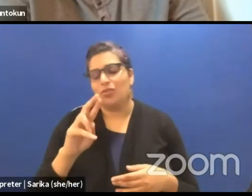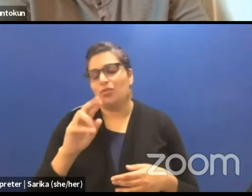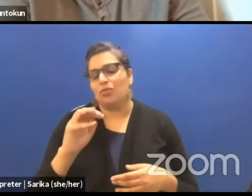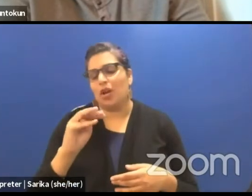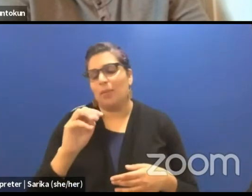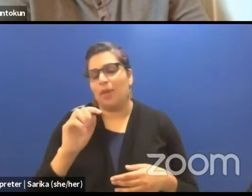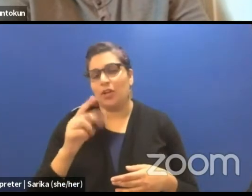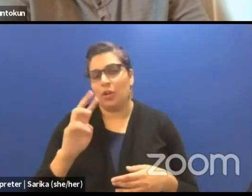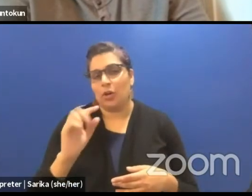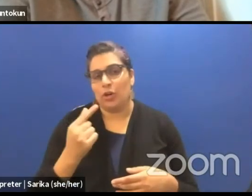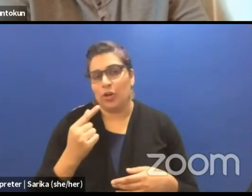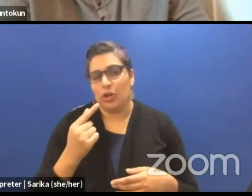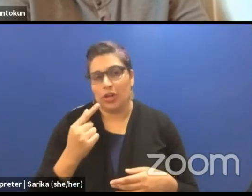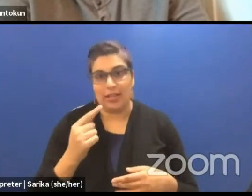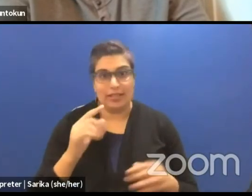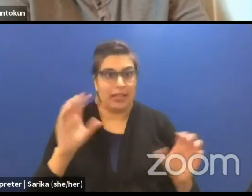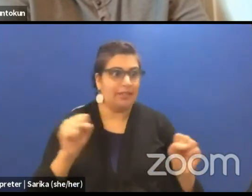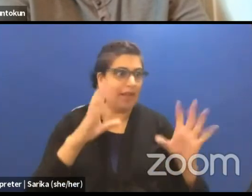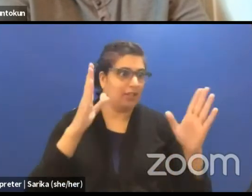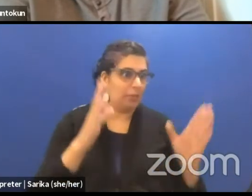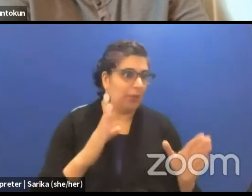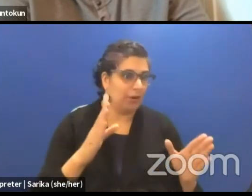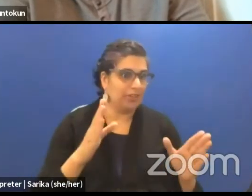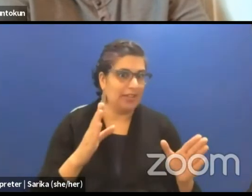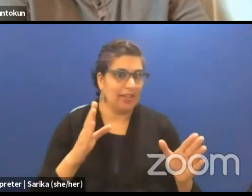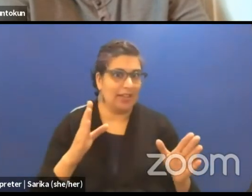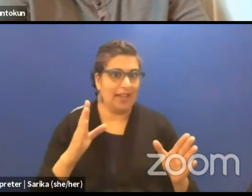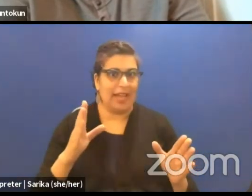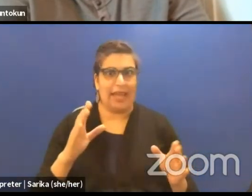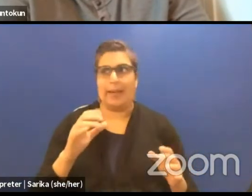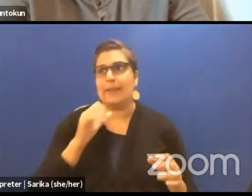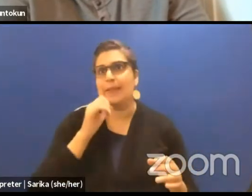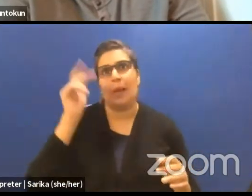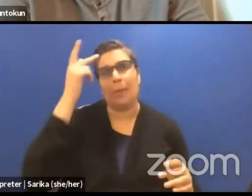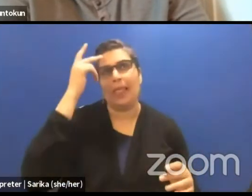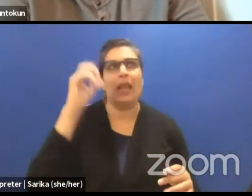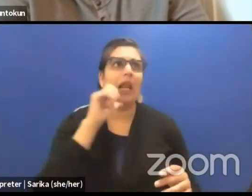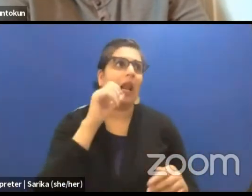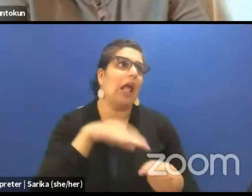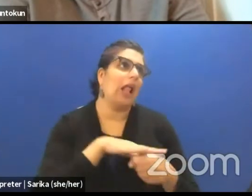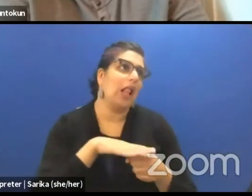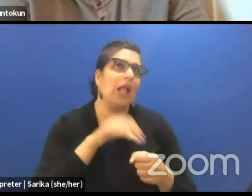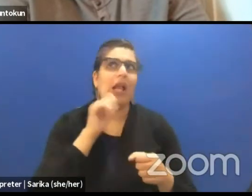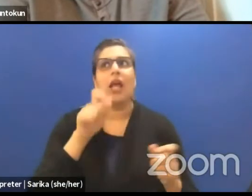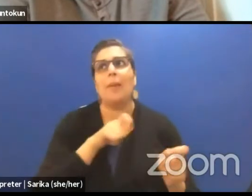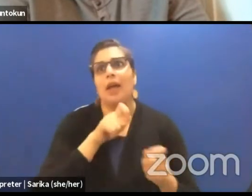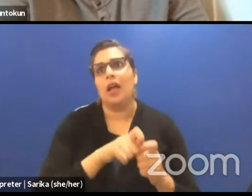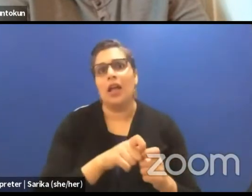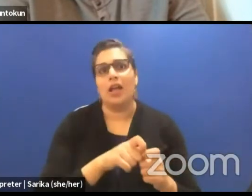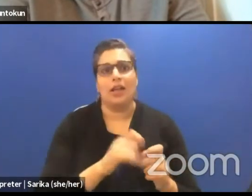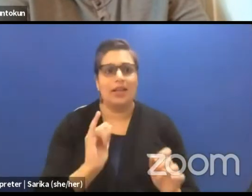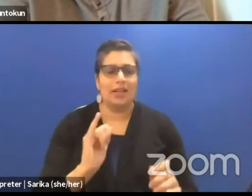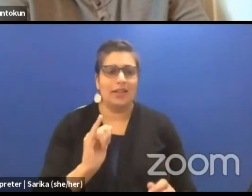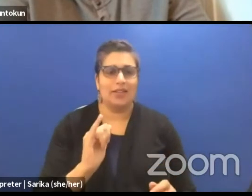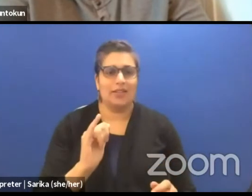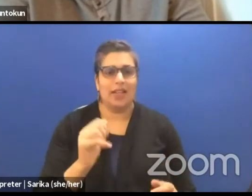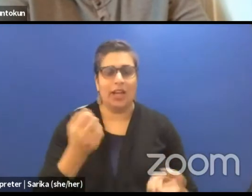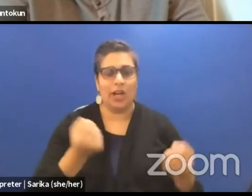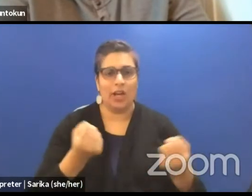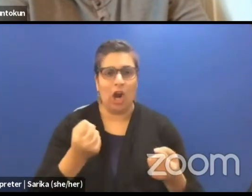and dramaturgy is apolitical, non-geographic, it's not specific and it's almost like car mechanic coming to just do things.